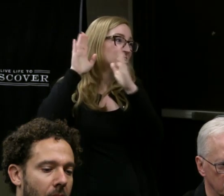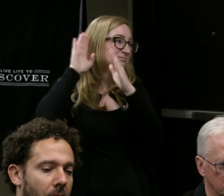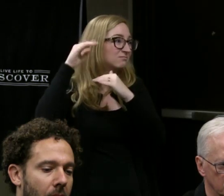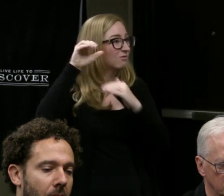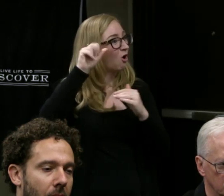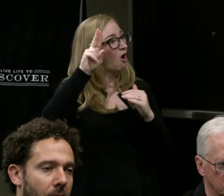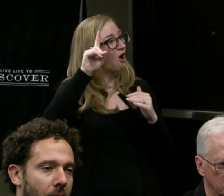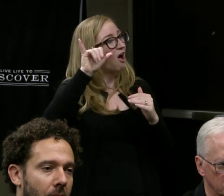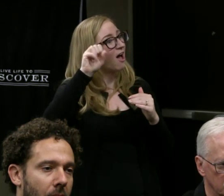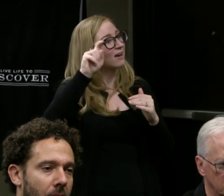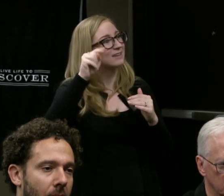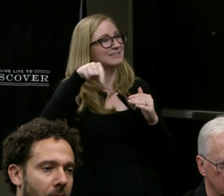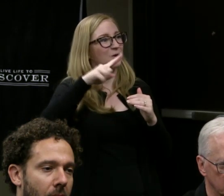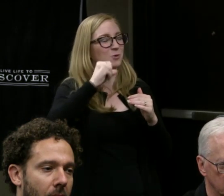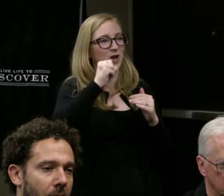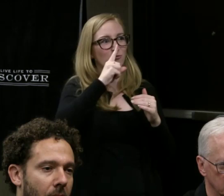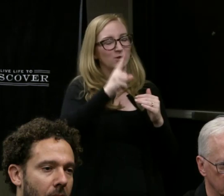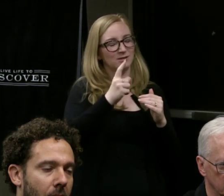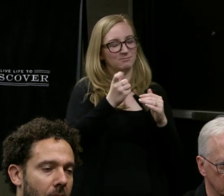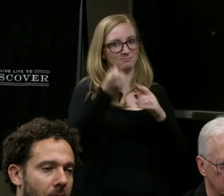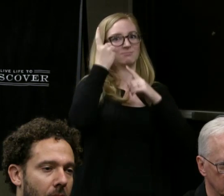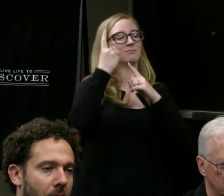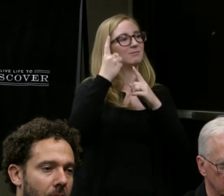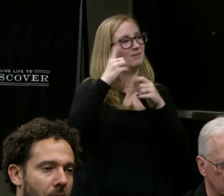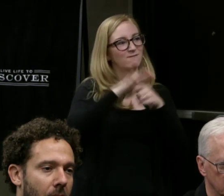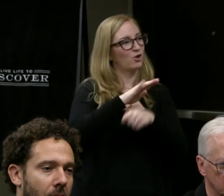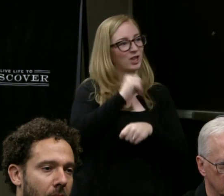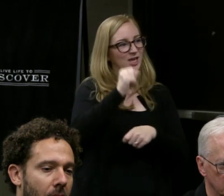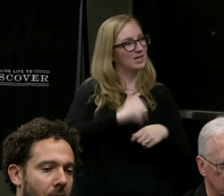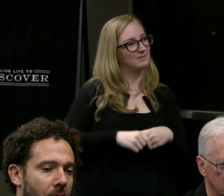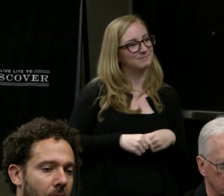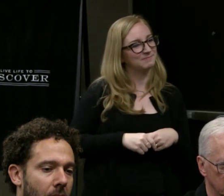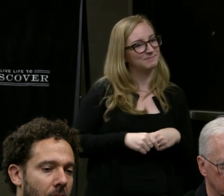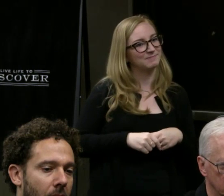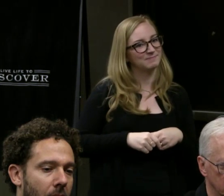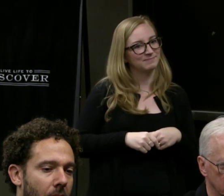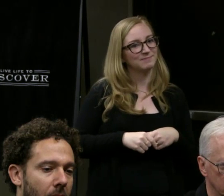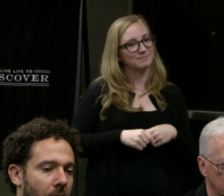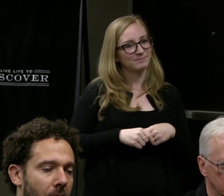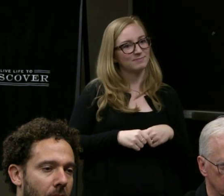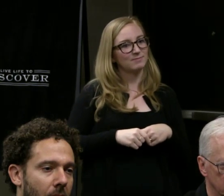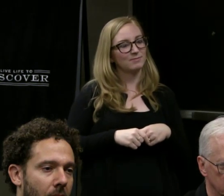and when confronted with that.